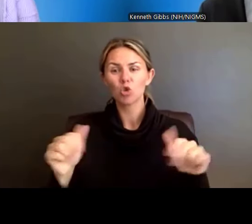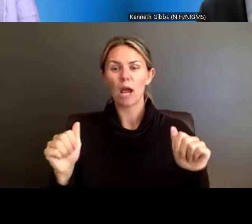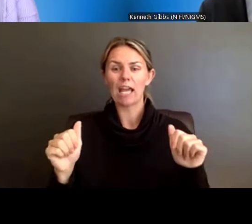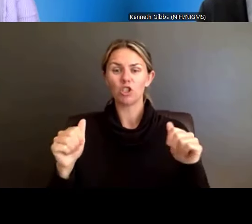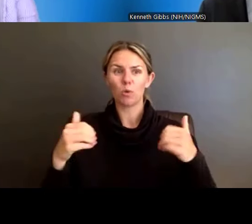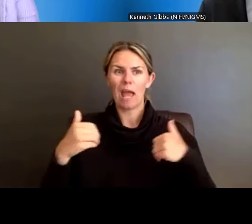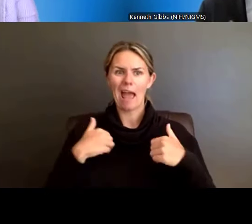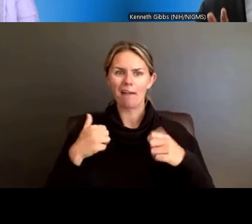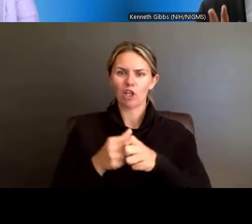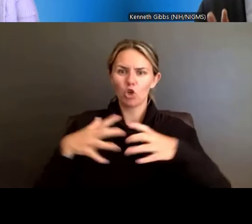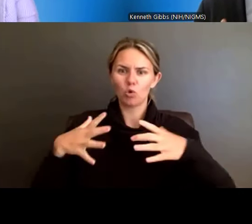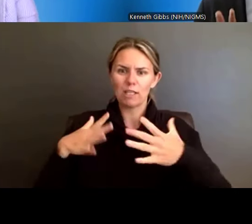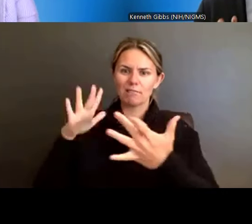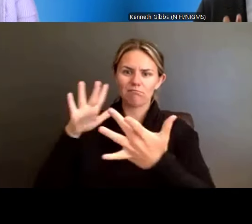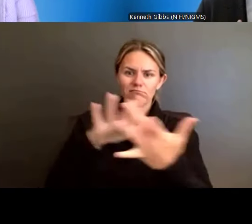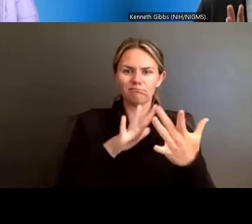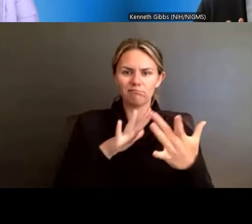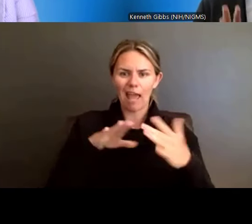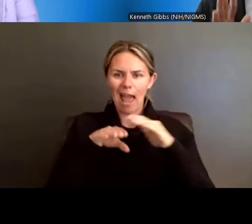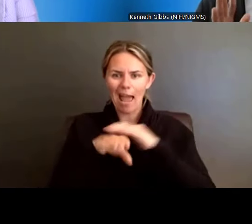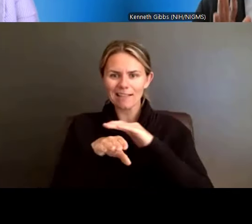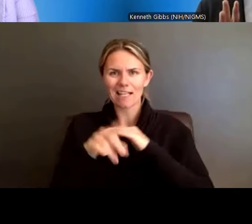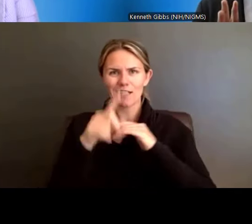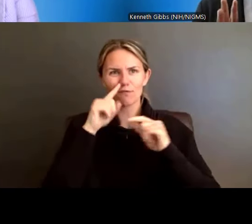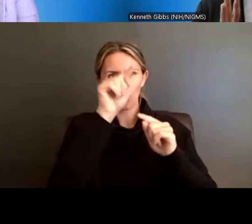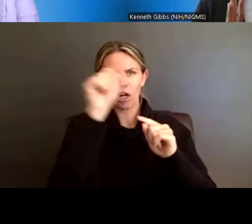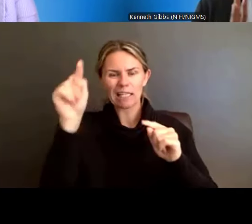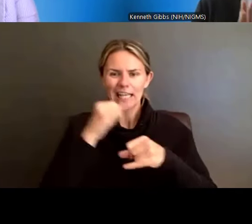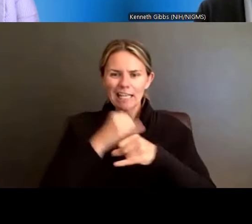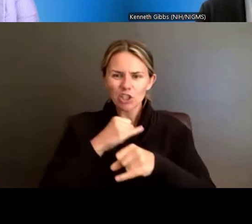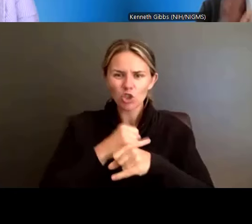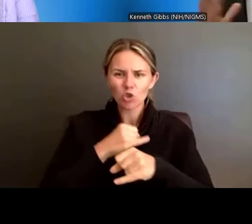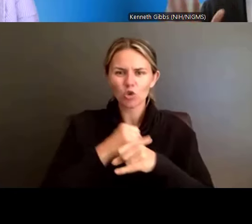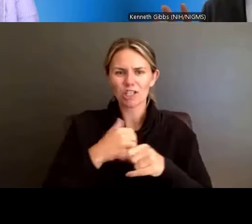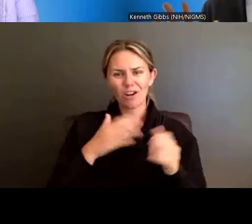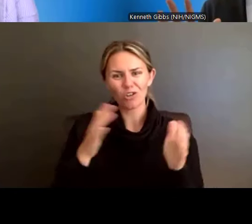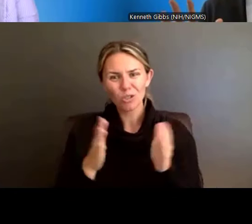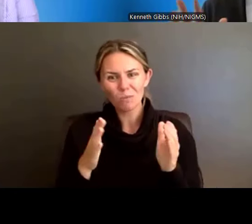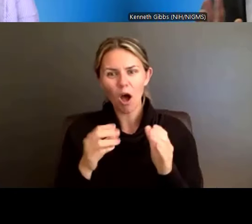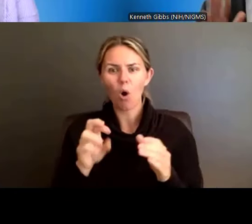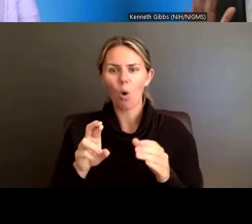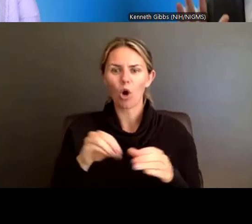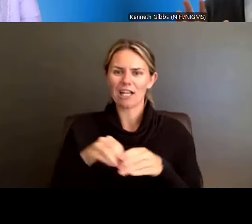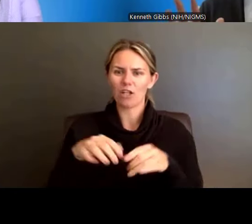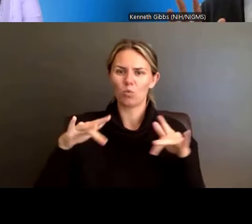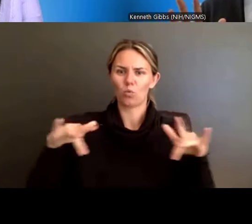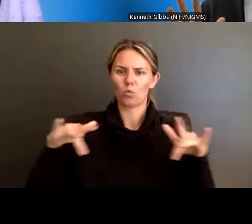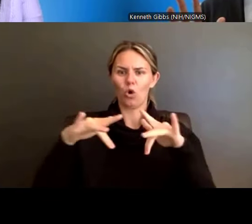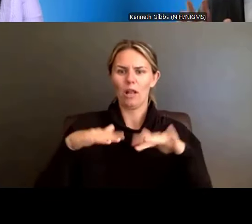office. So, we really are thinking about how we can leverage the full spectrum, because we know that rigorous research training